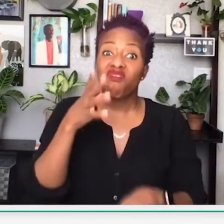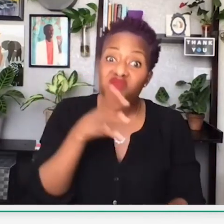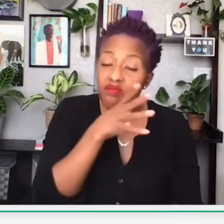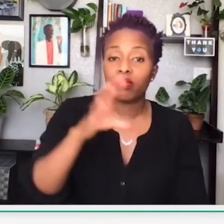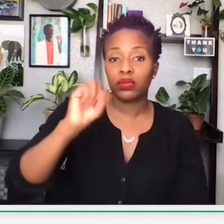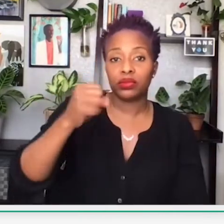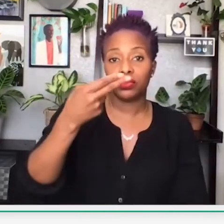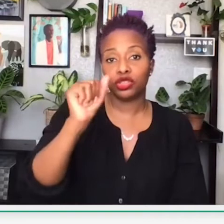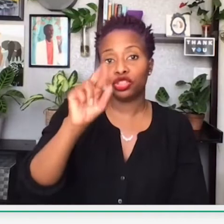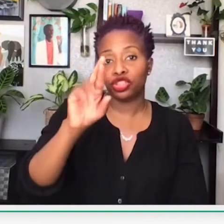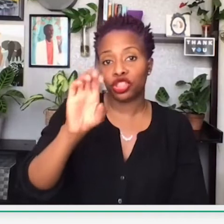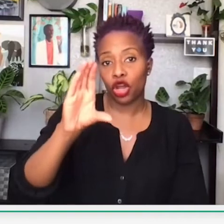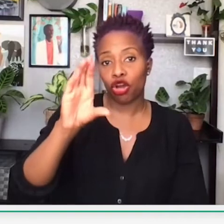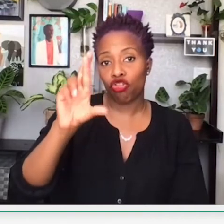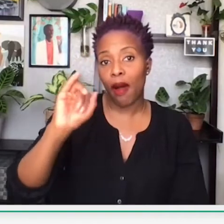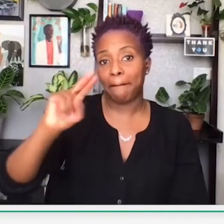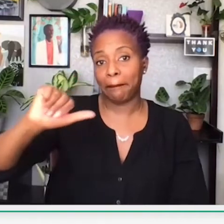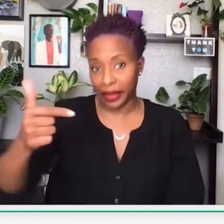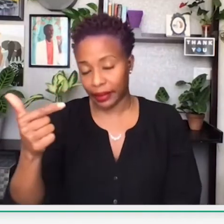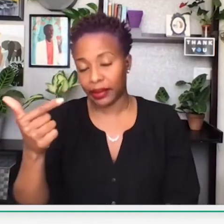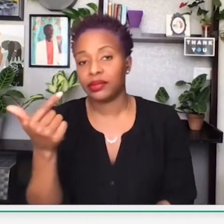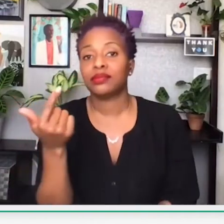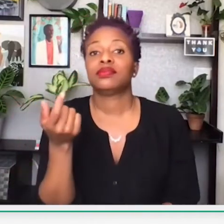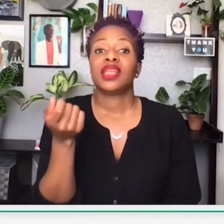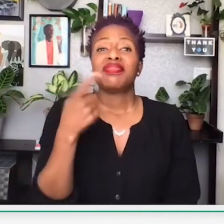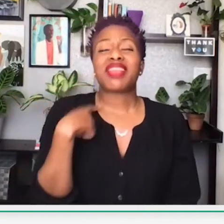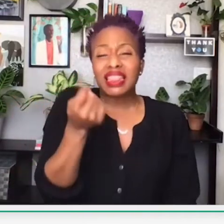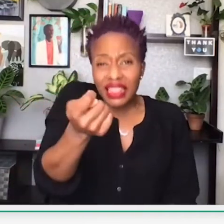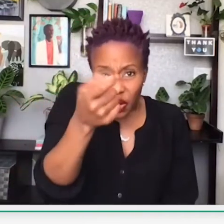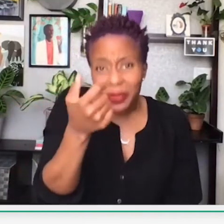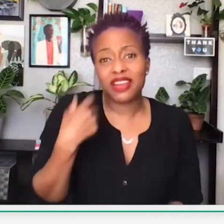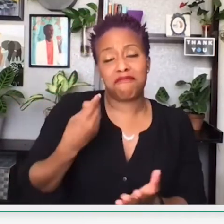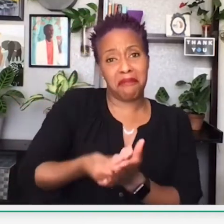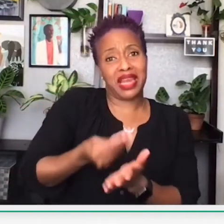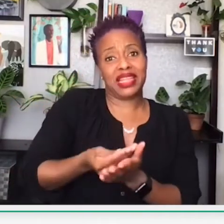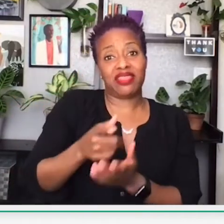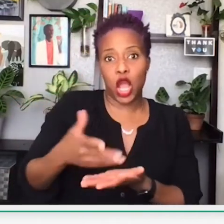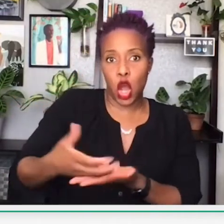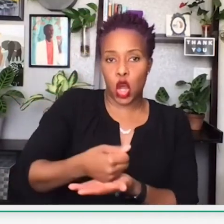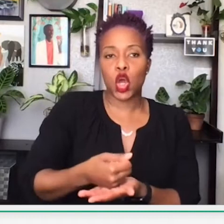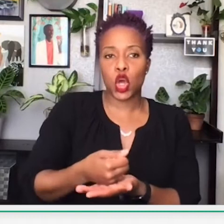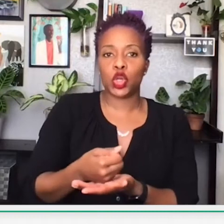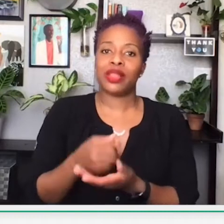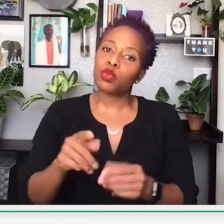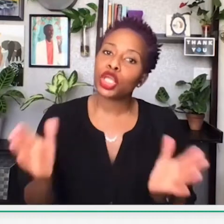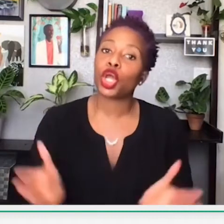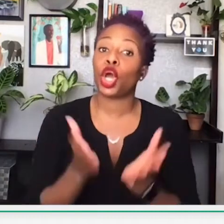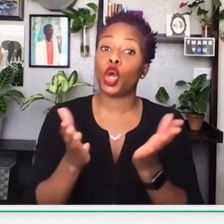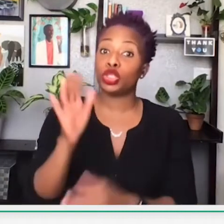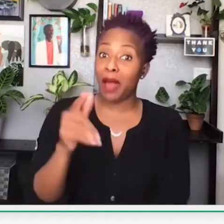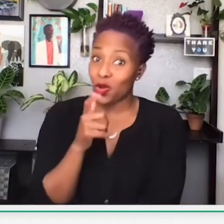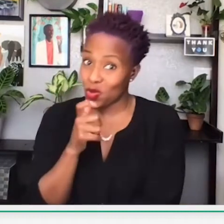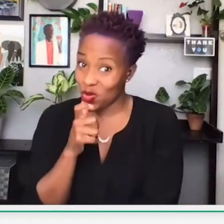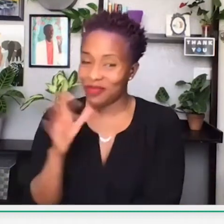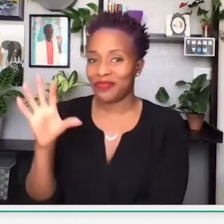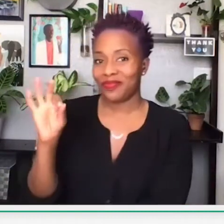working in the homes or working sharecropping. And they would only have a little bit of money,